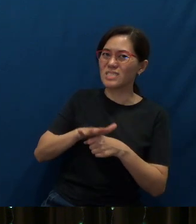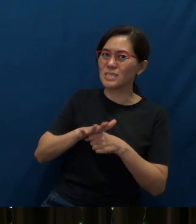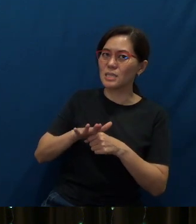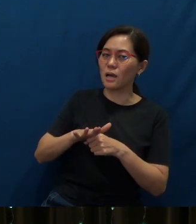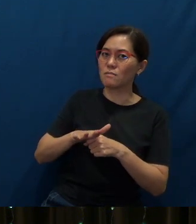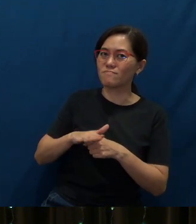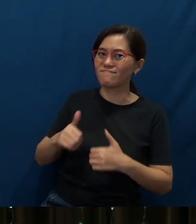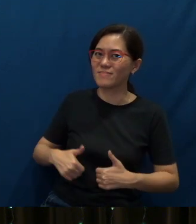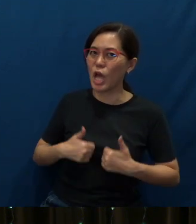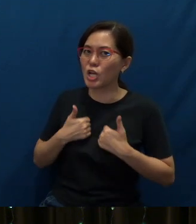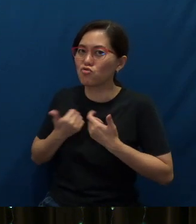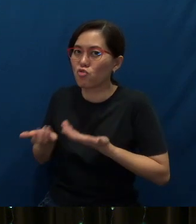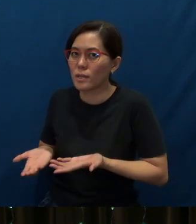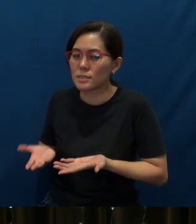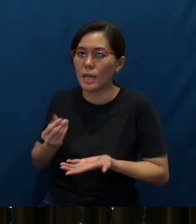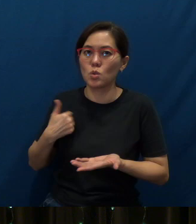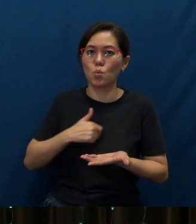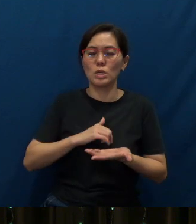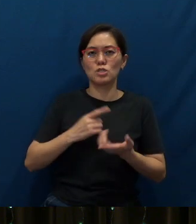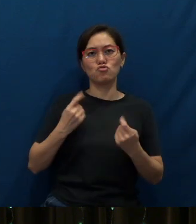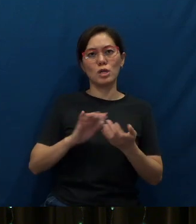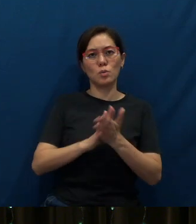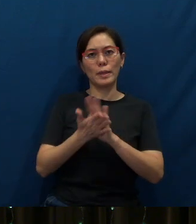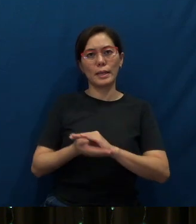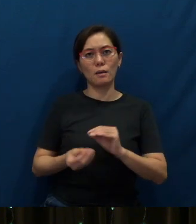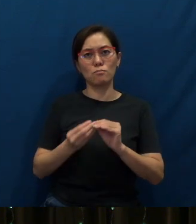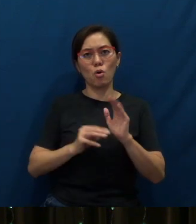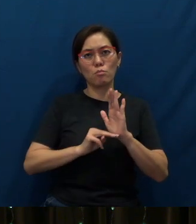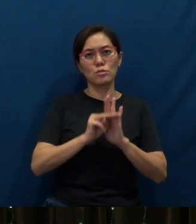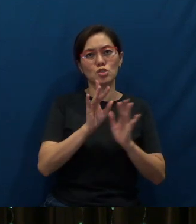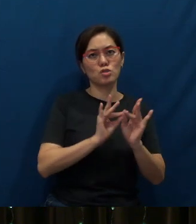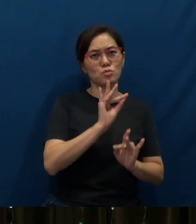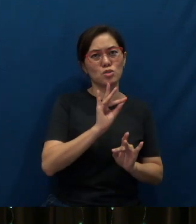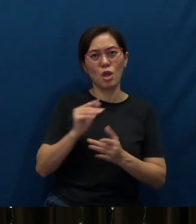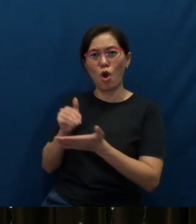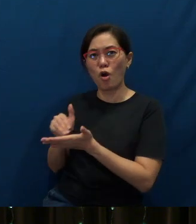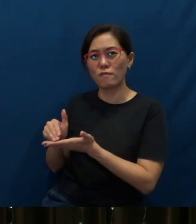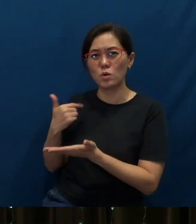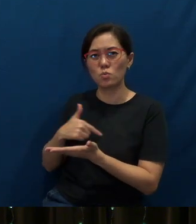And as we try to grow, mature spiritually, very often we are being held back by some